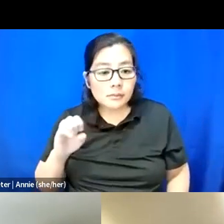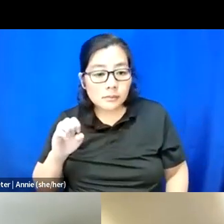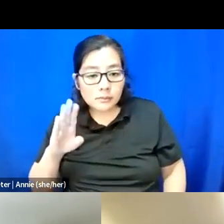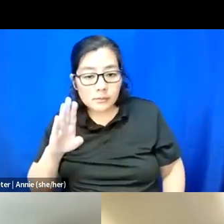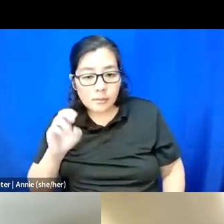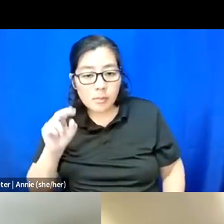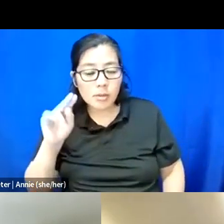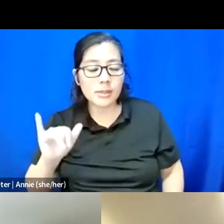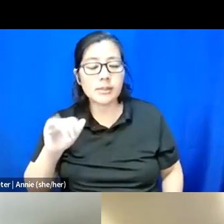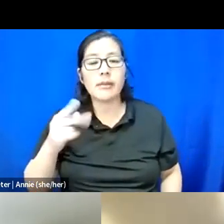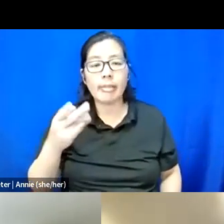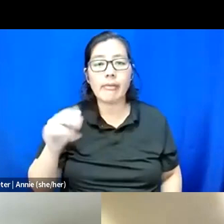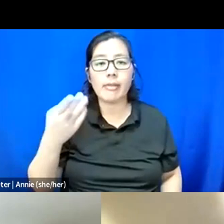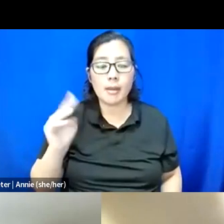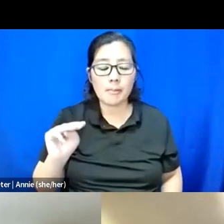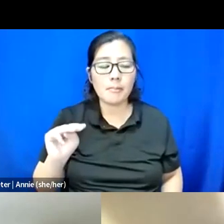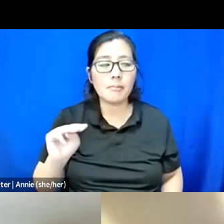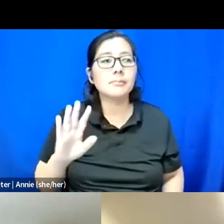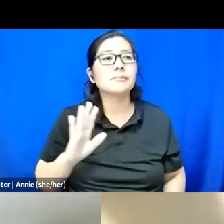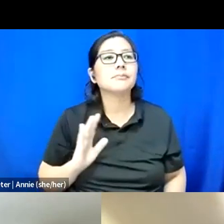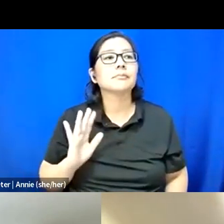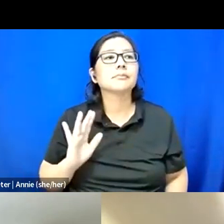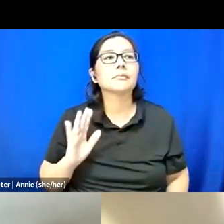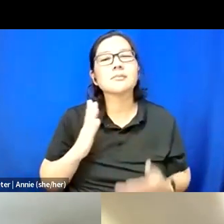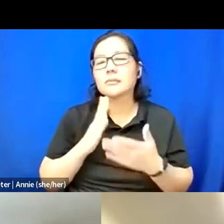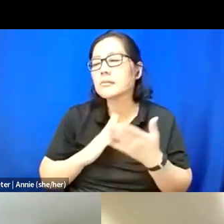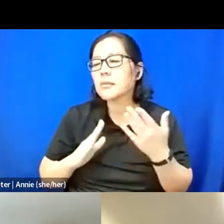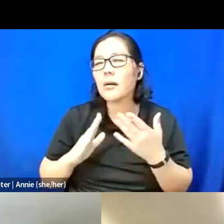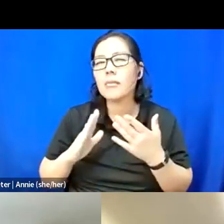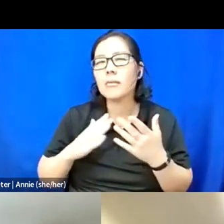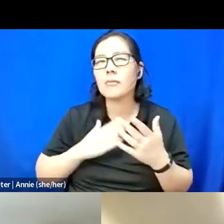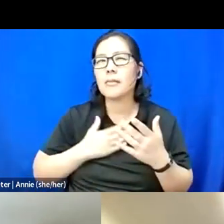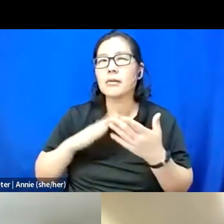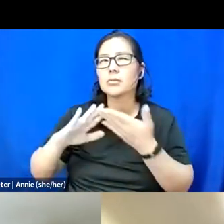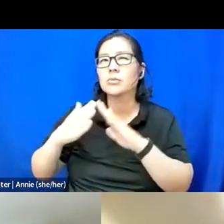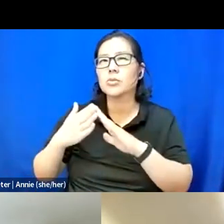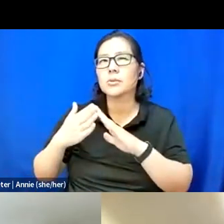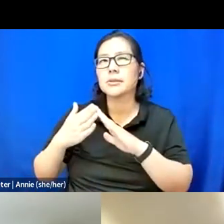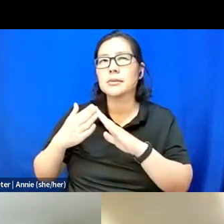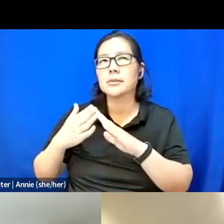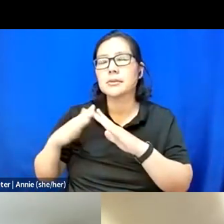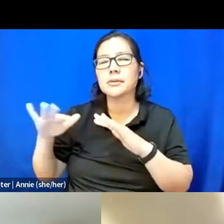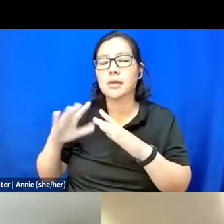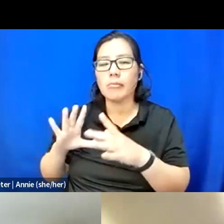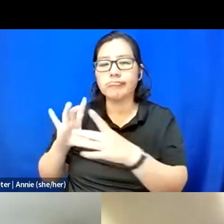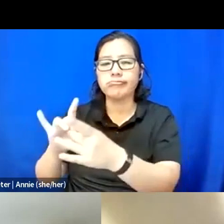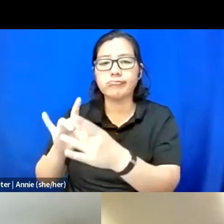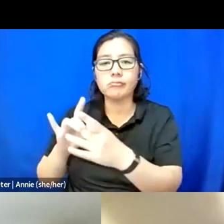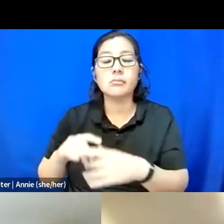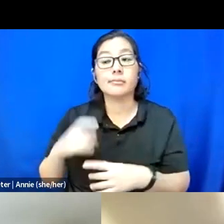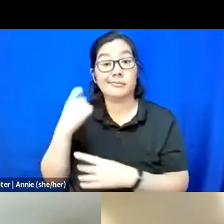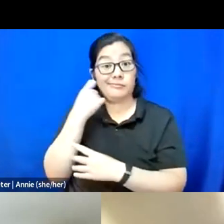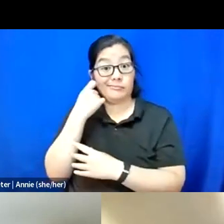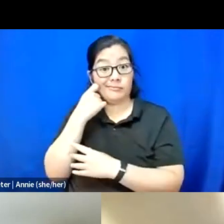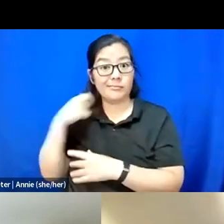Some of the communities that I'm a part of, I've been recently doing some organizing work